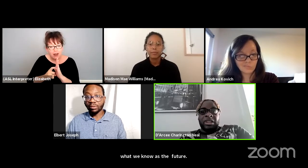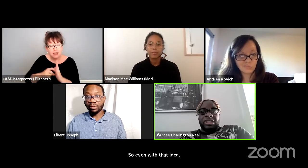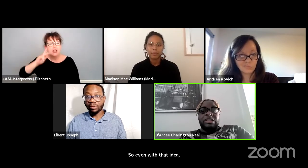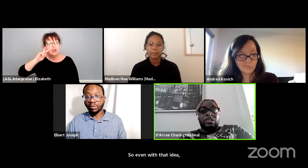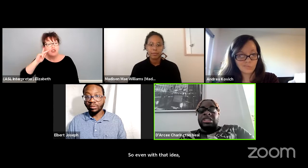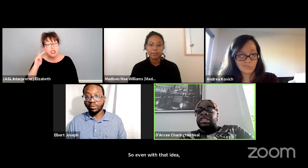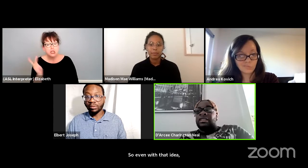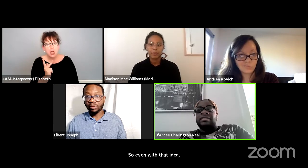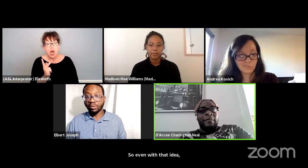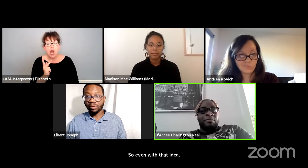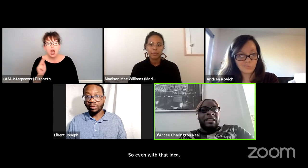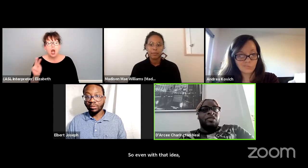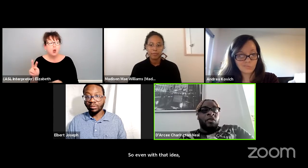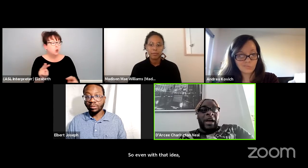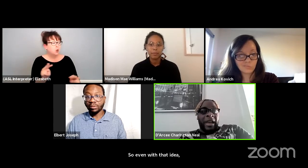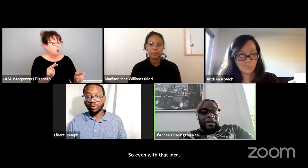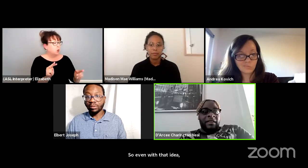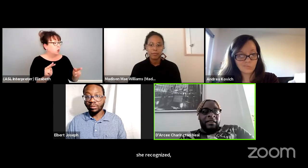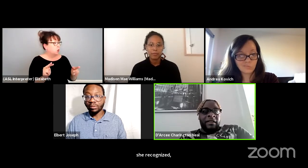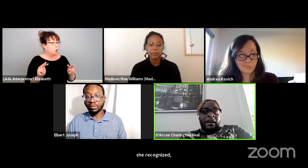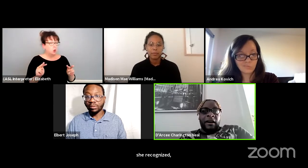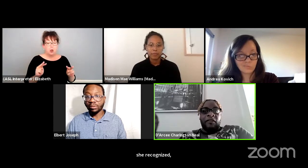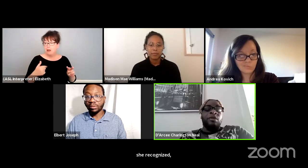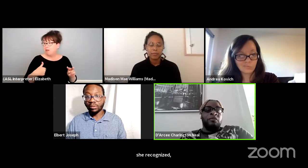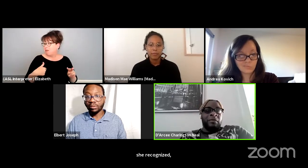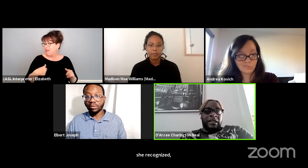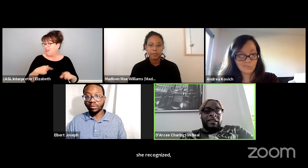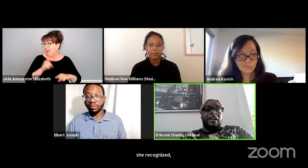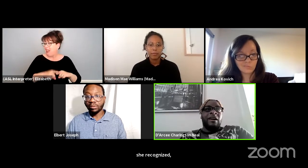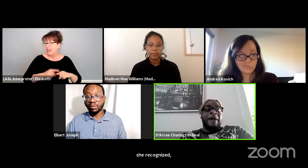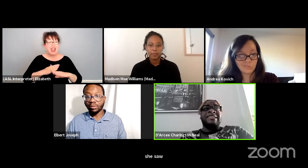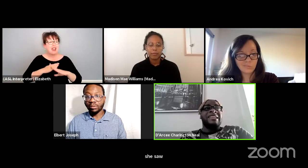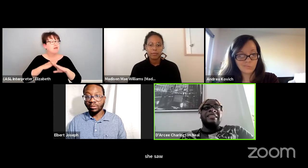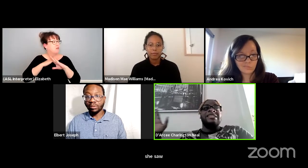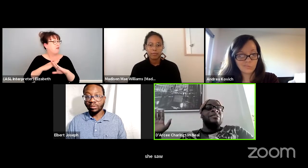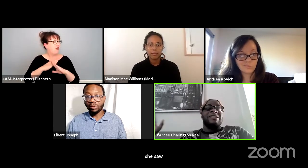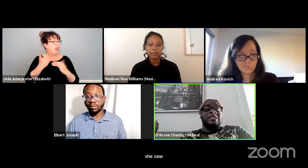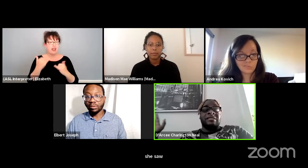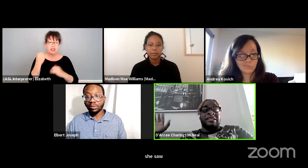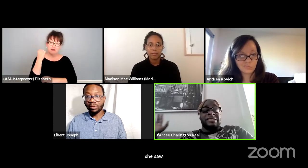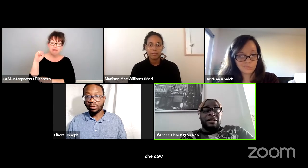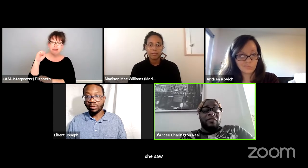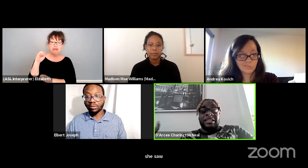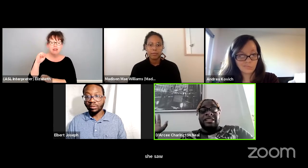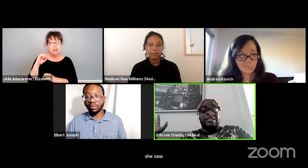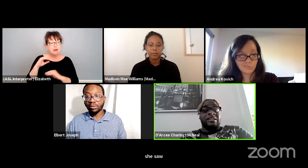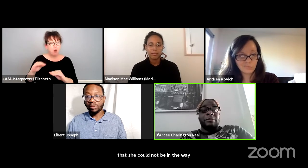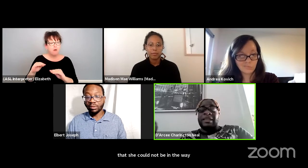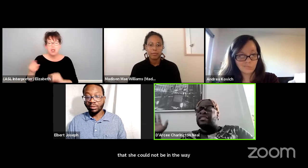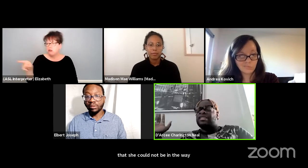that she could not be in the way of a movement. You know, I'm not saying that she wasn't deserving that she didn't deserve to be there.